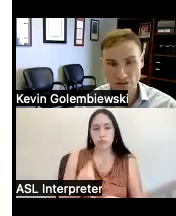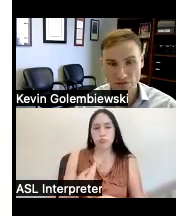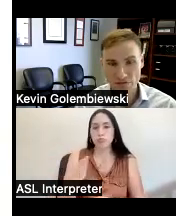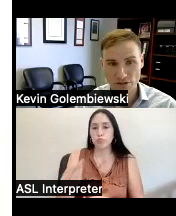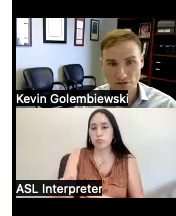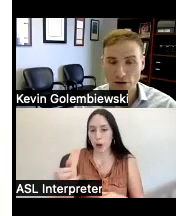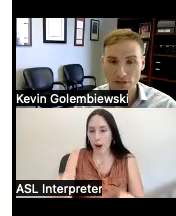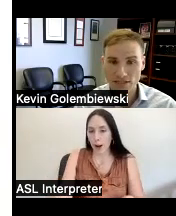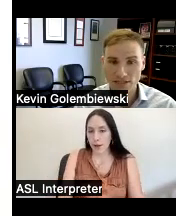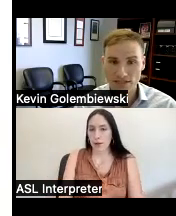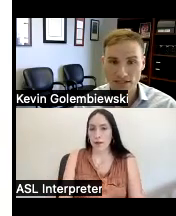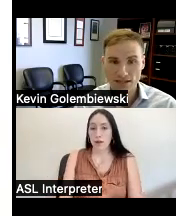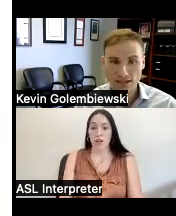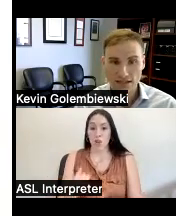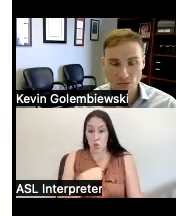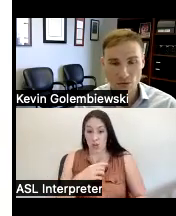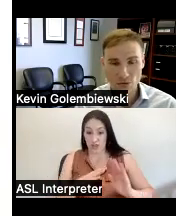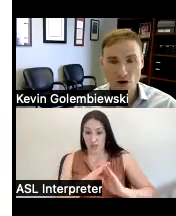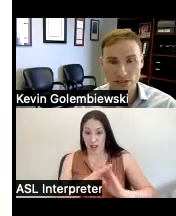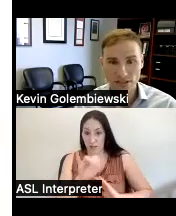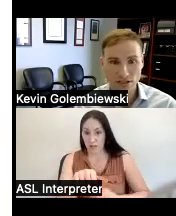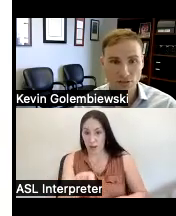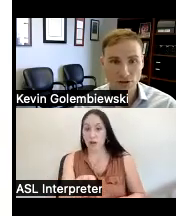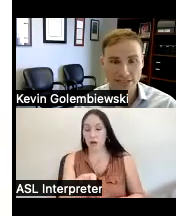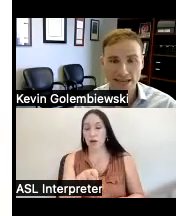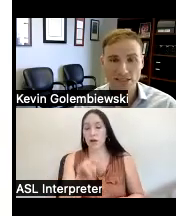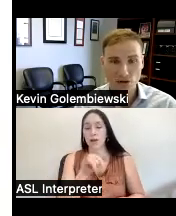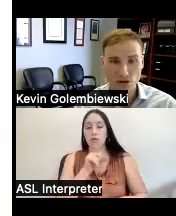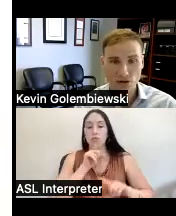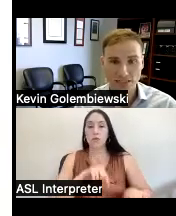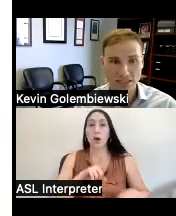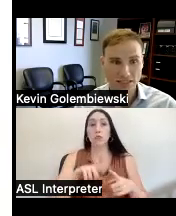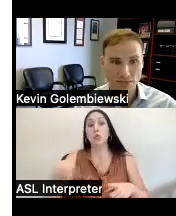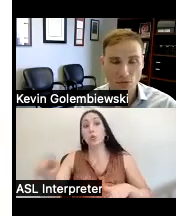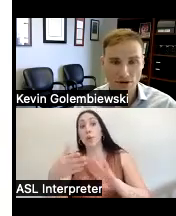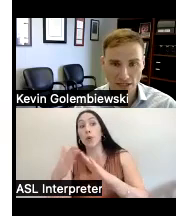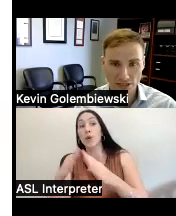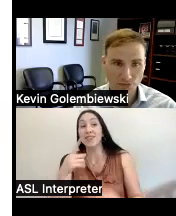that we've developed this is a response to the community saying transition is an important issue